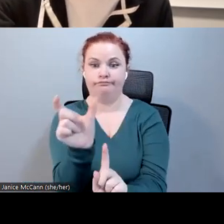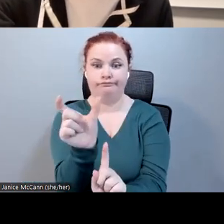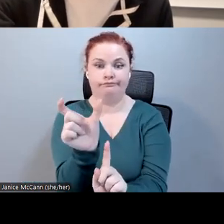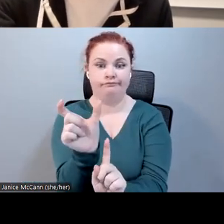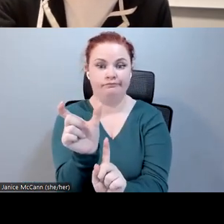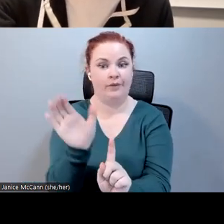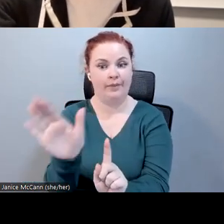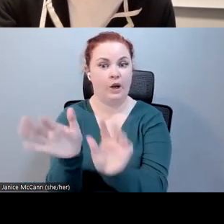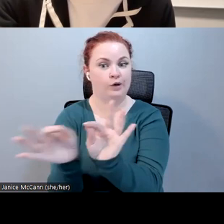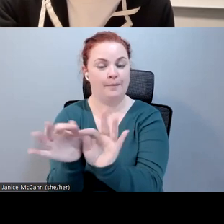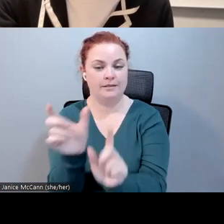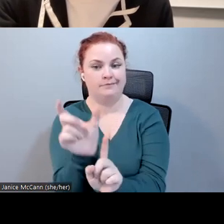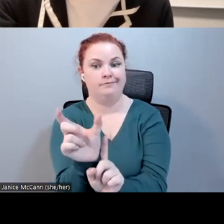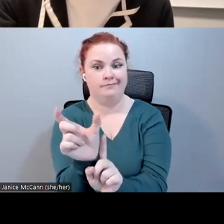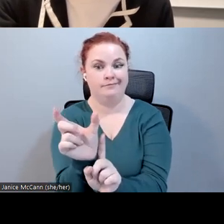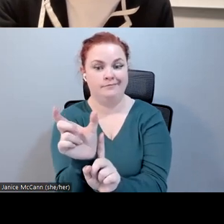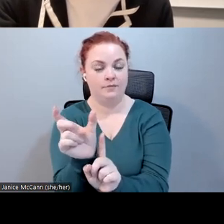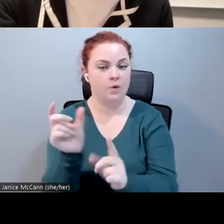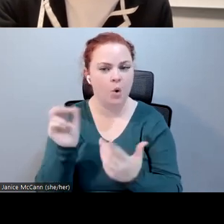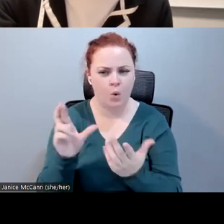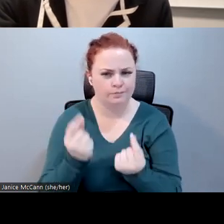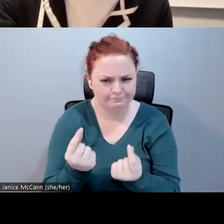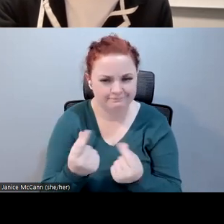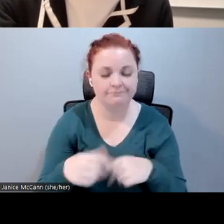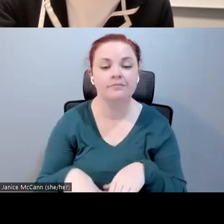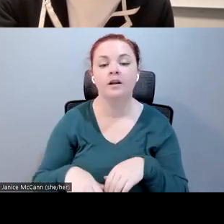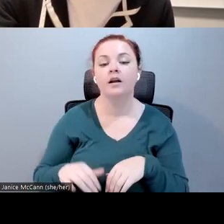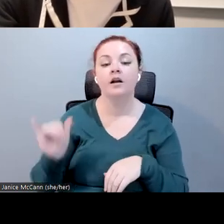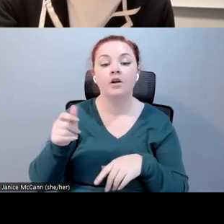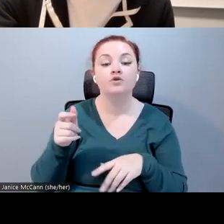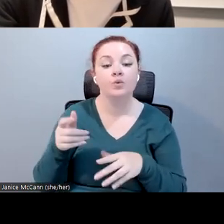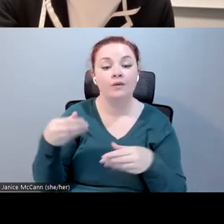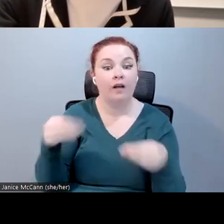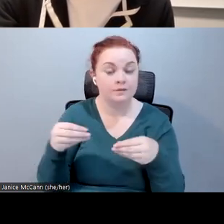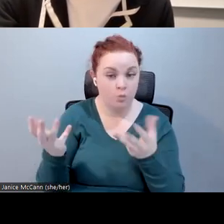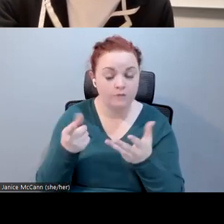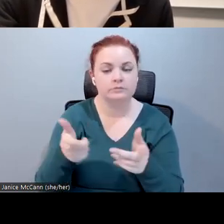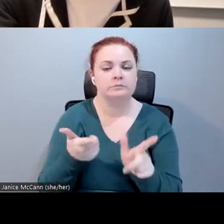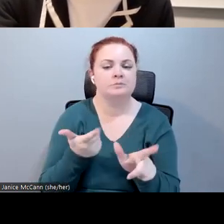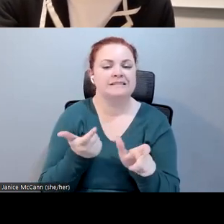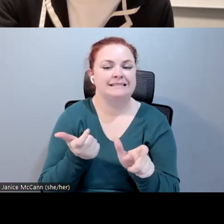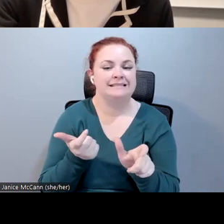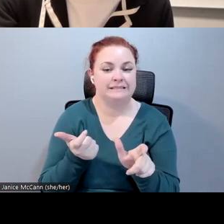also the speed of captions. Do we want captions displayed at a